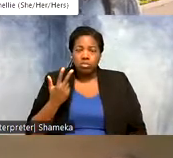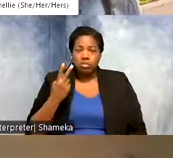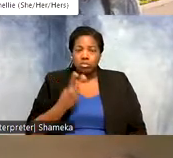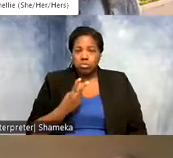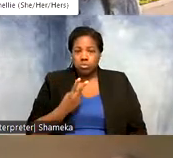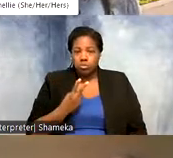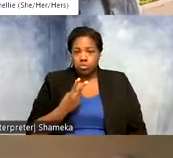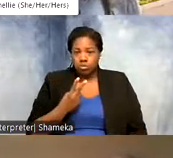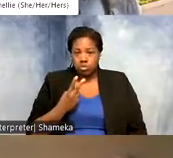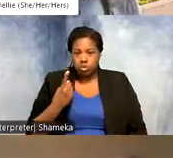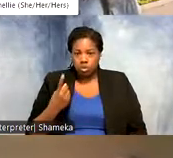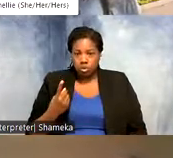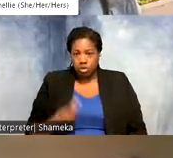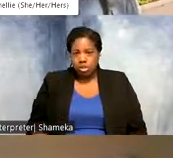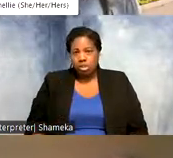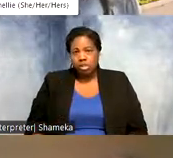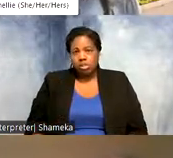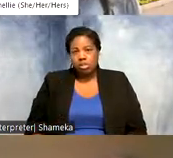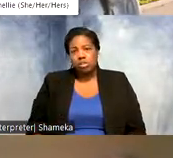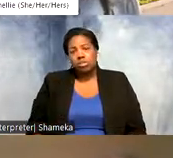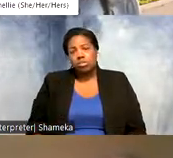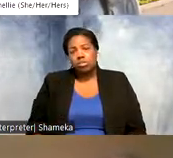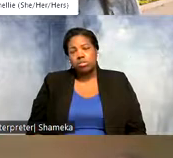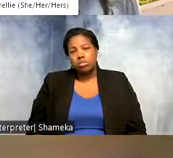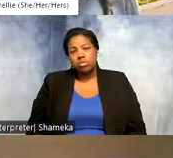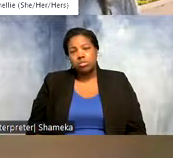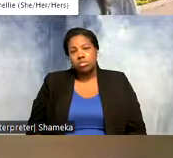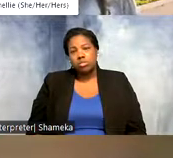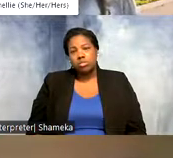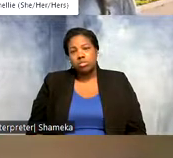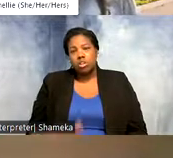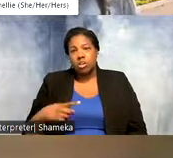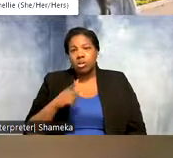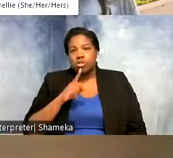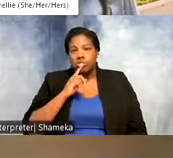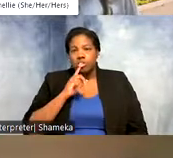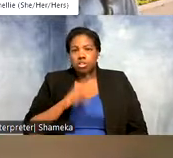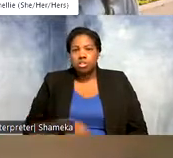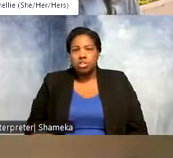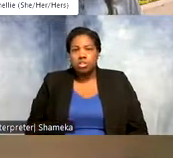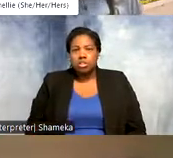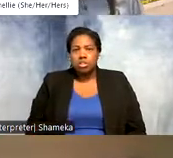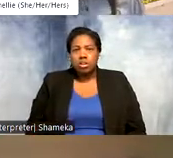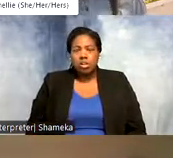two, and one. And you all really got it! I'll share the results here. But all of these